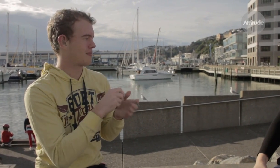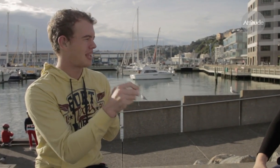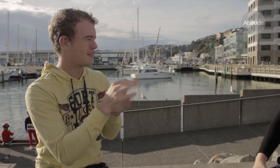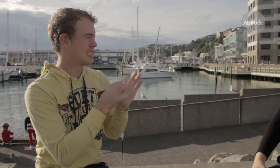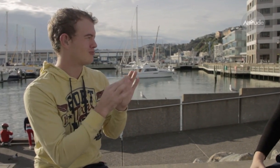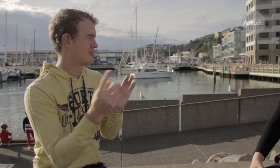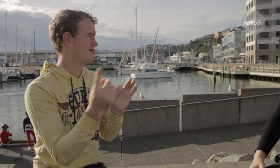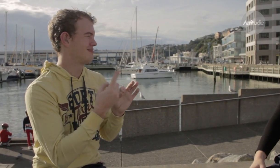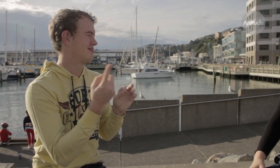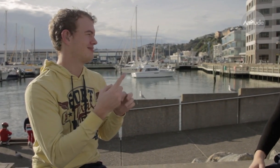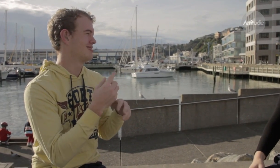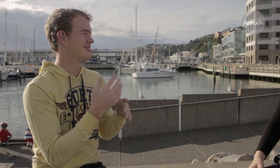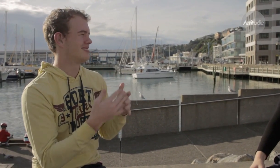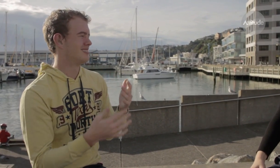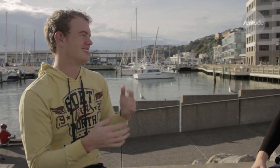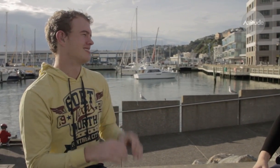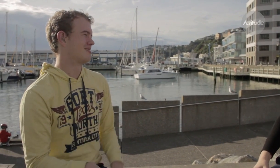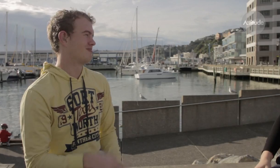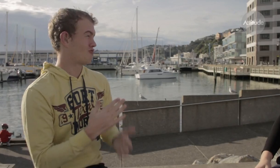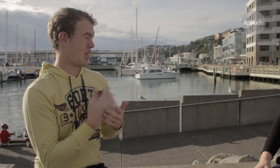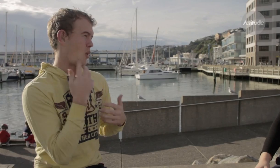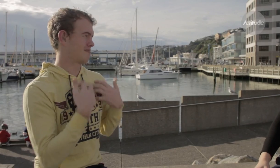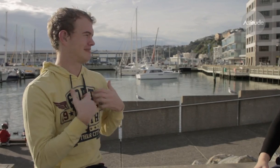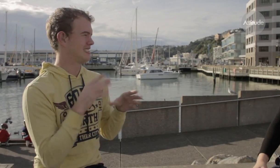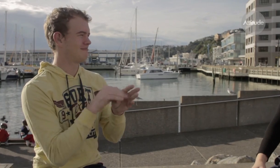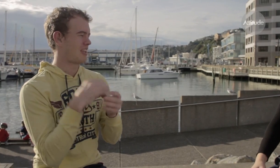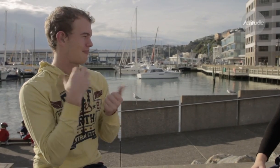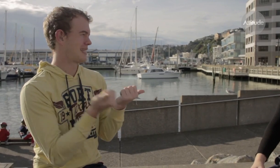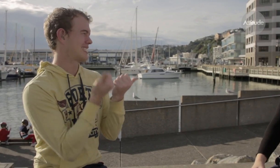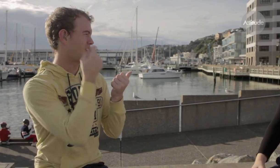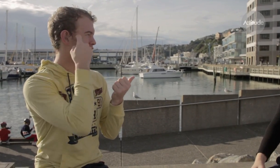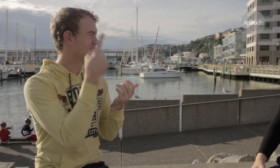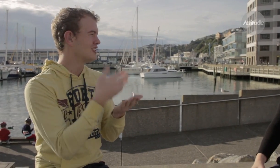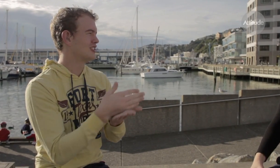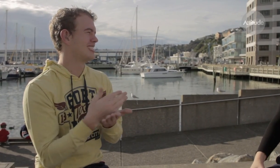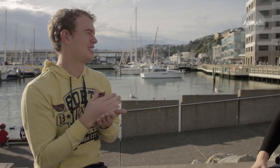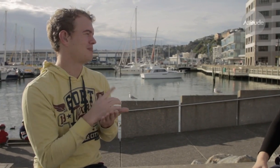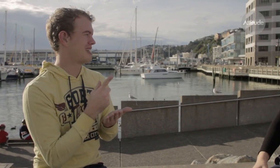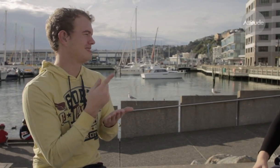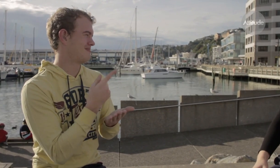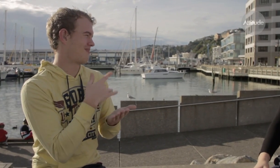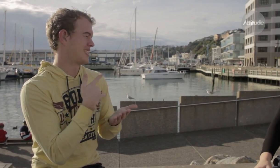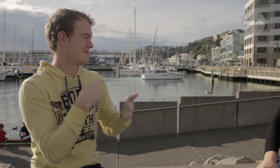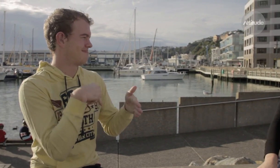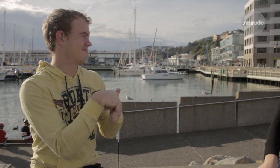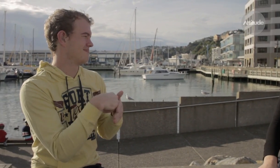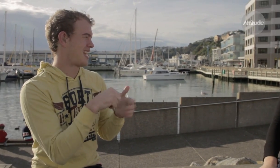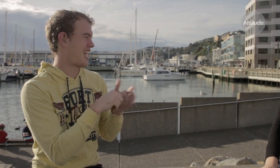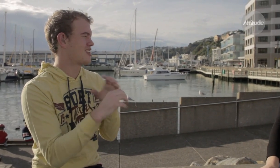won’t pay for interpreters for meetings. I’m really keen to be involved. I have lots of ideas to share. But it would just be too hard to communicate.